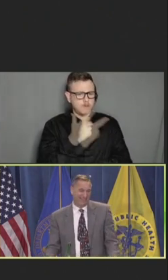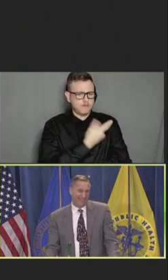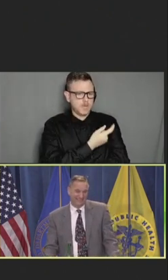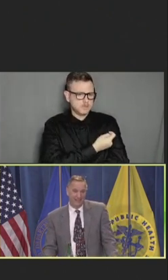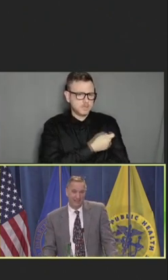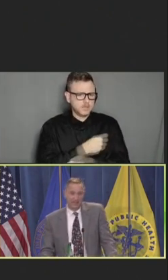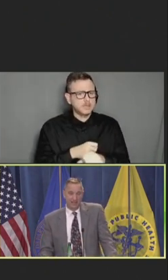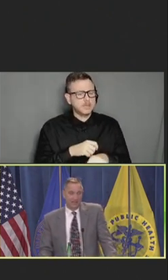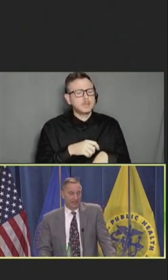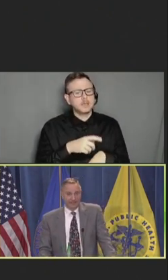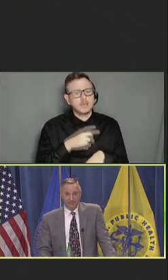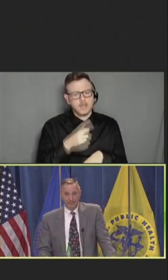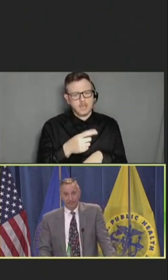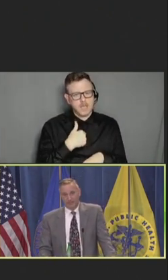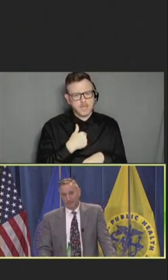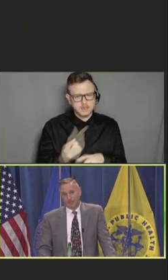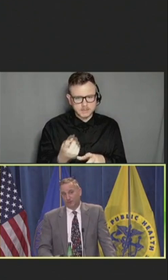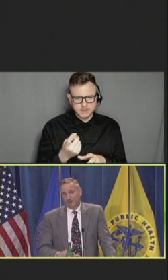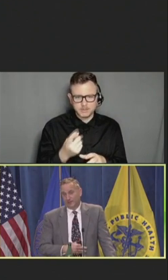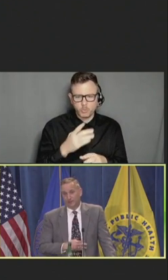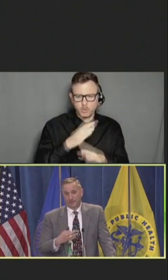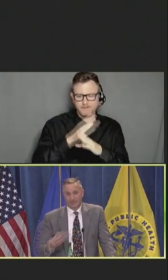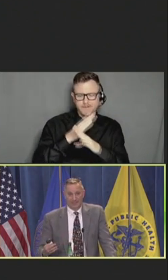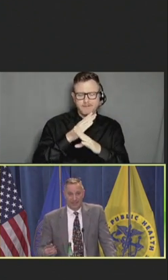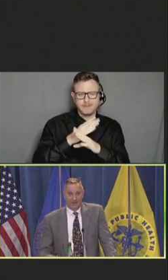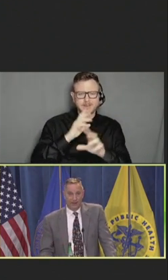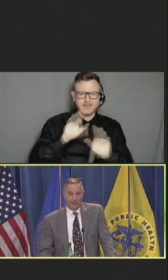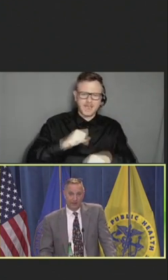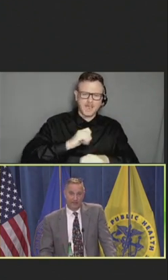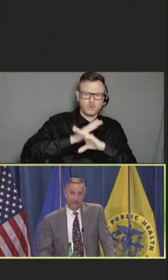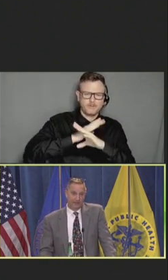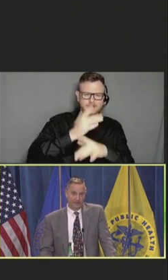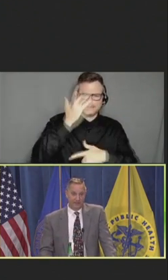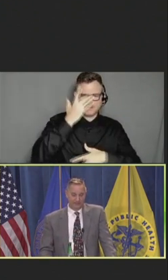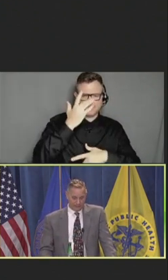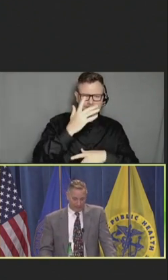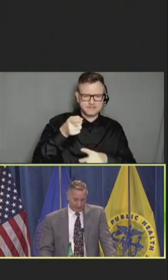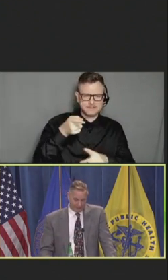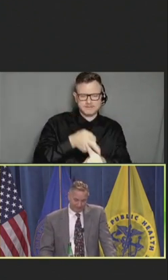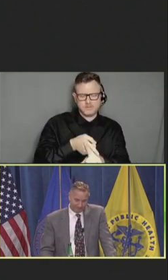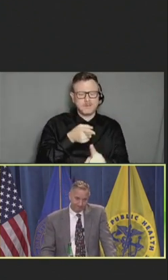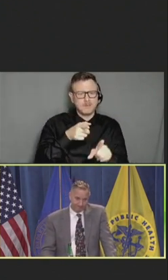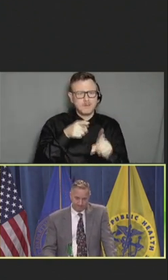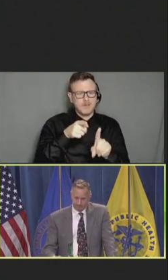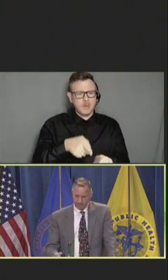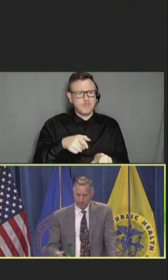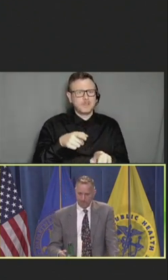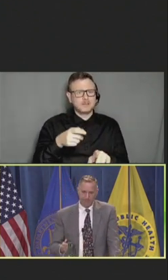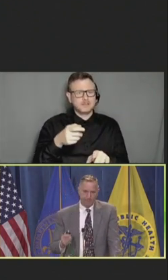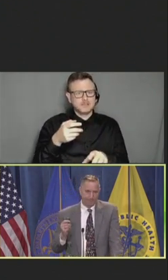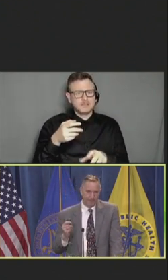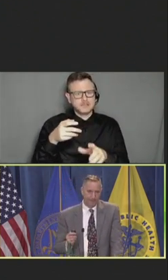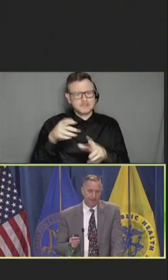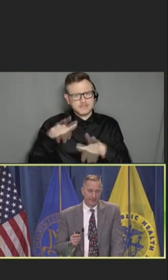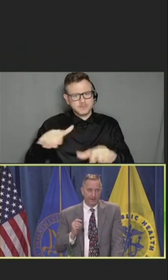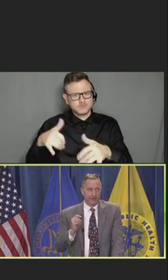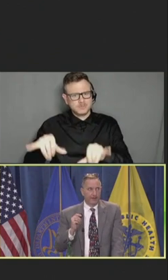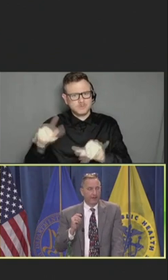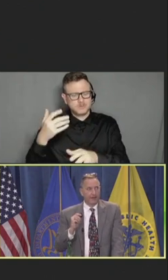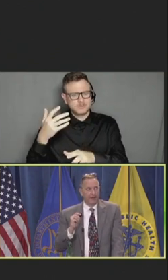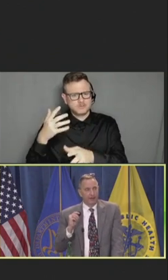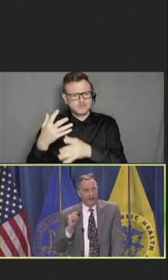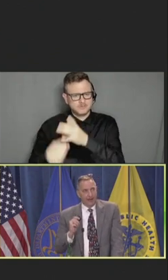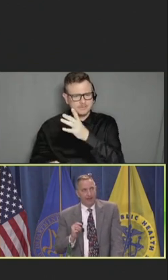likely, but unfortunately, we're seeing that go in a very different direction.